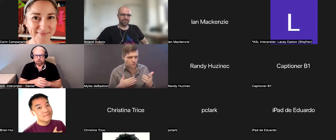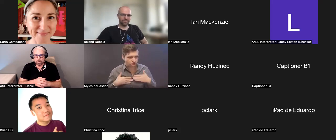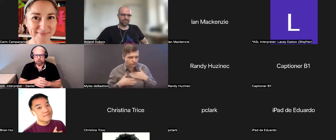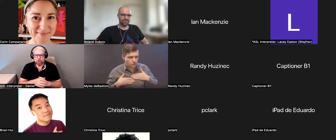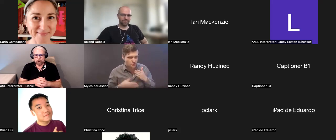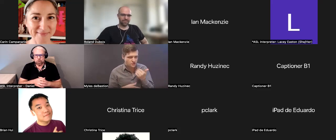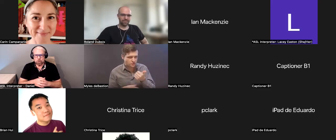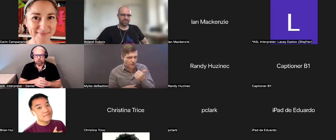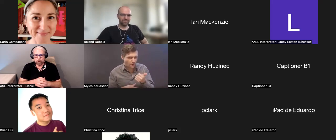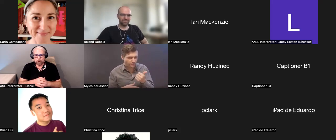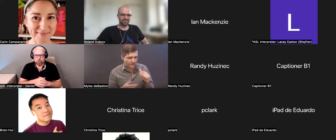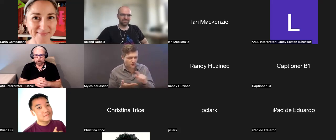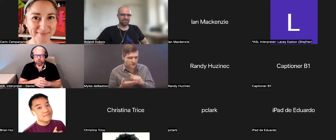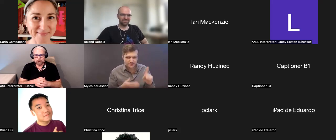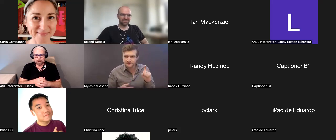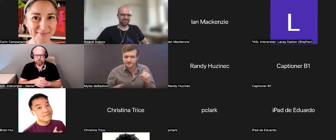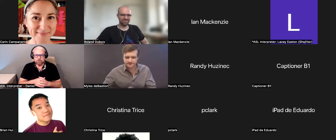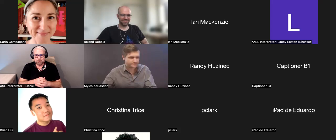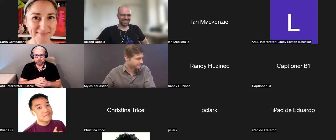How are you doing, Roland, are you enjoying yourself this week?